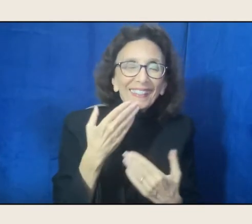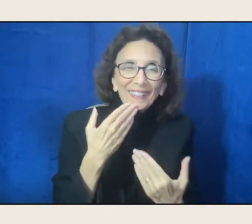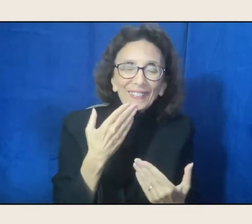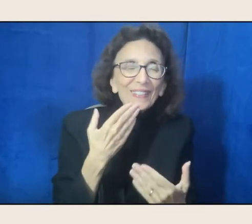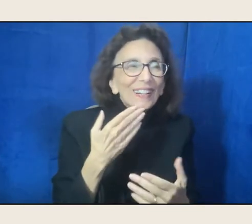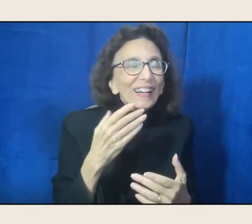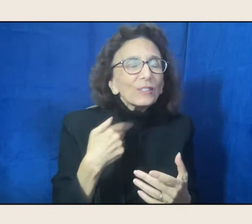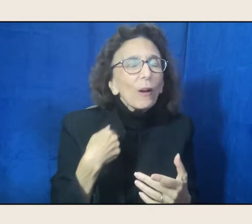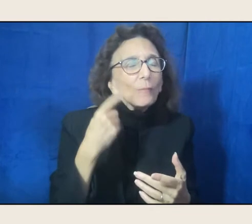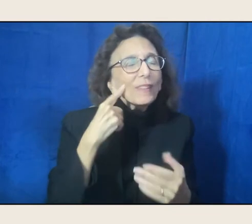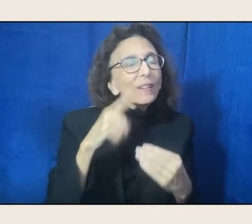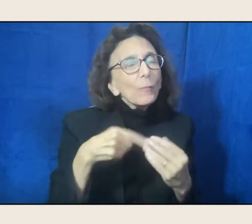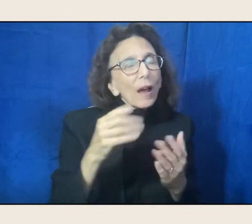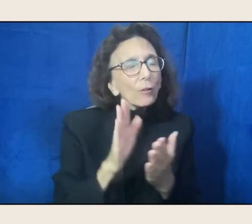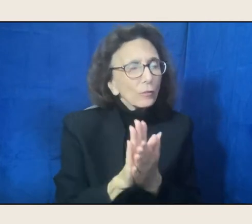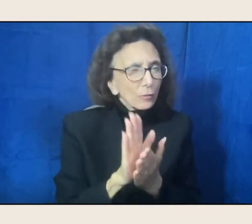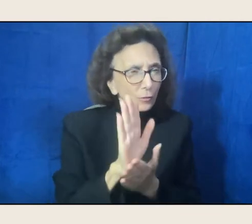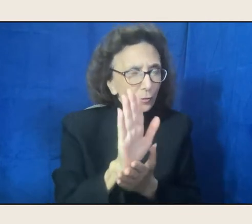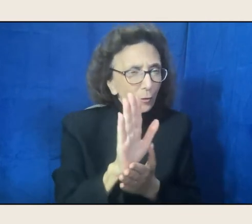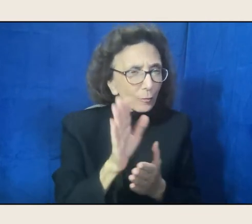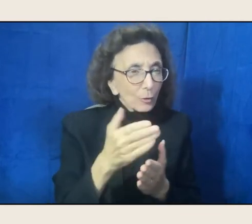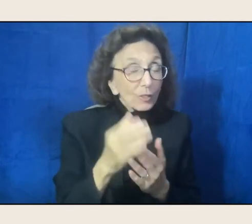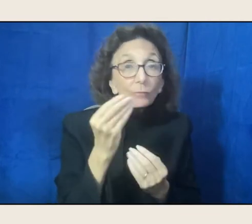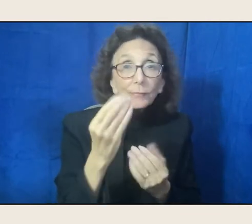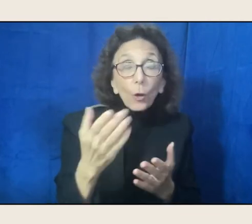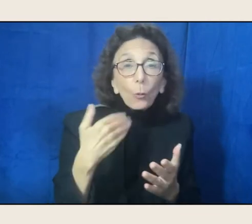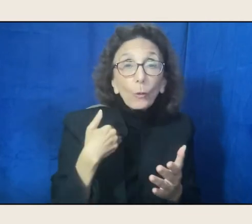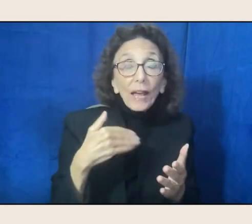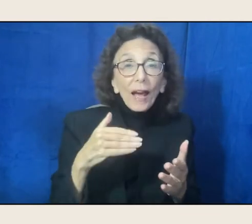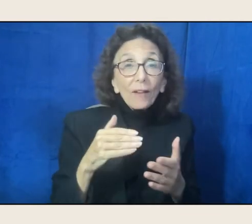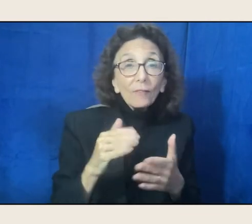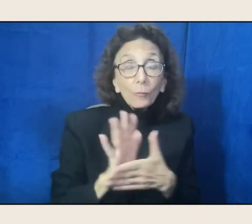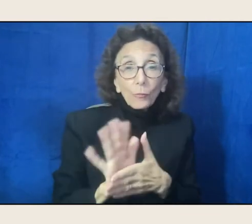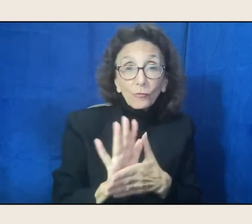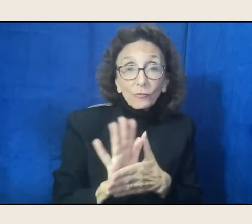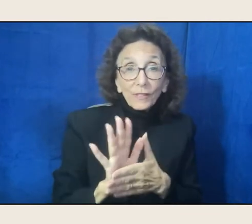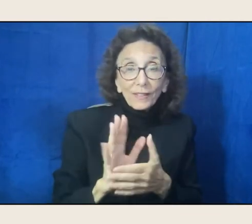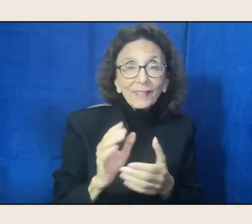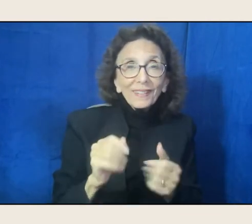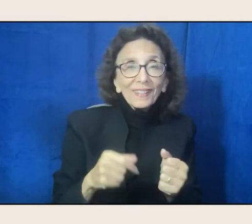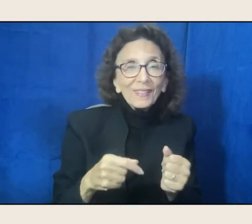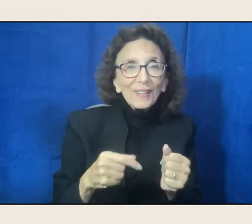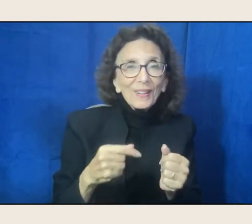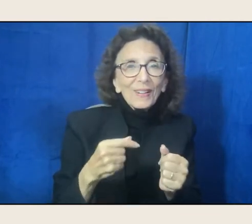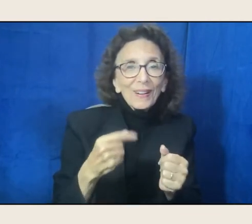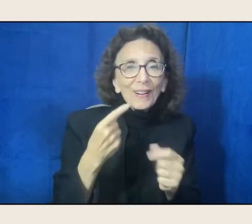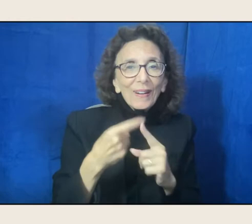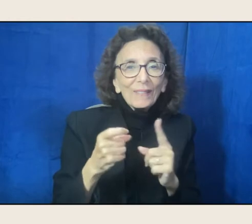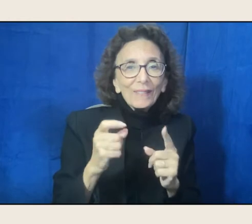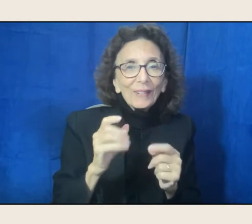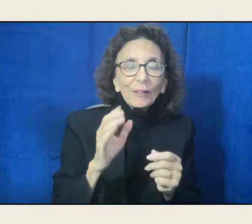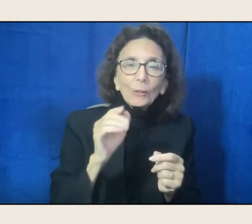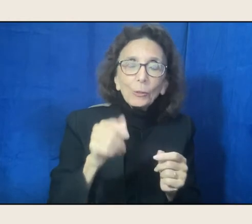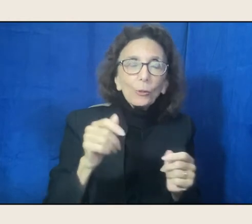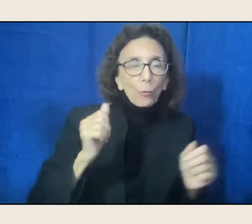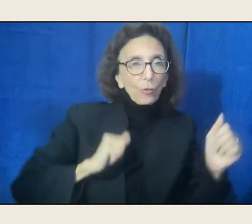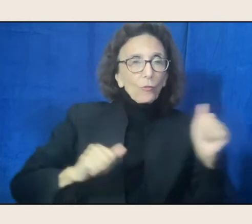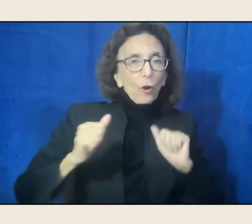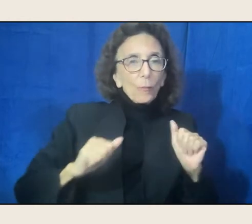and we have a quick clip that we want to play of you performing from your one woman show,